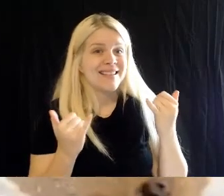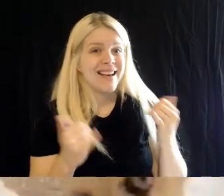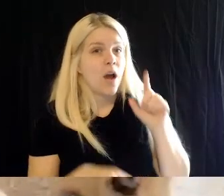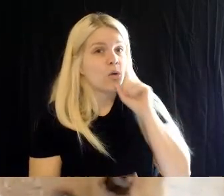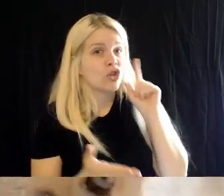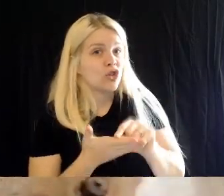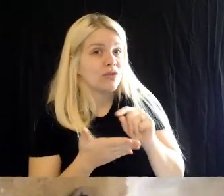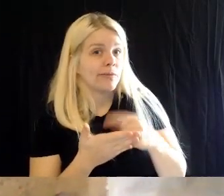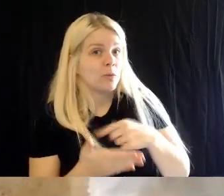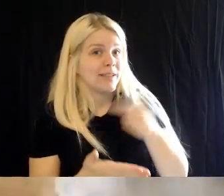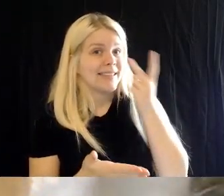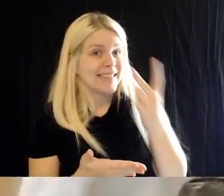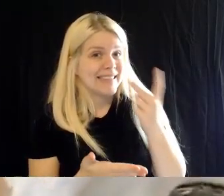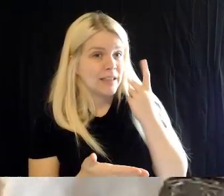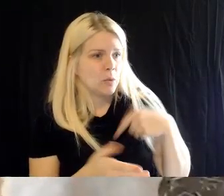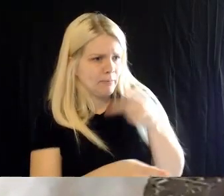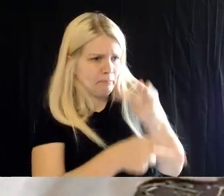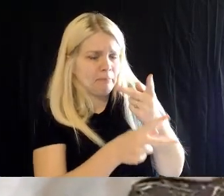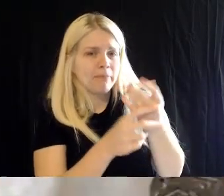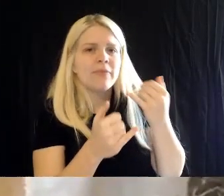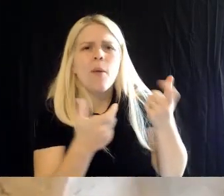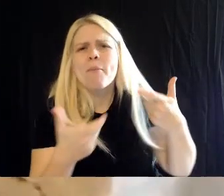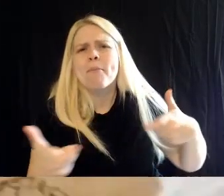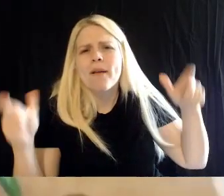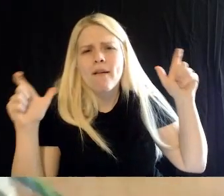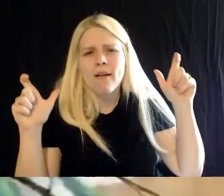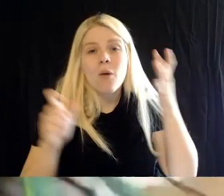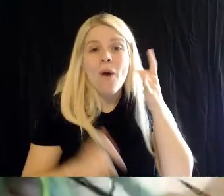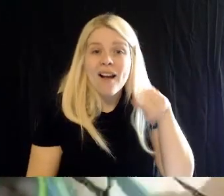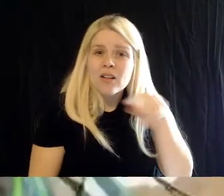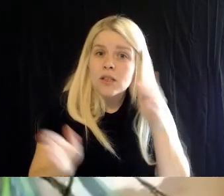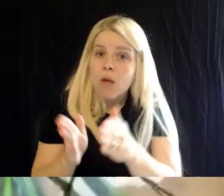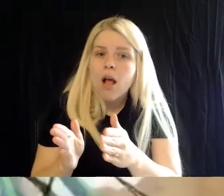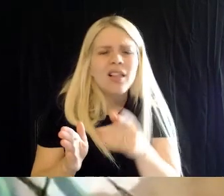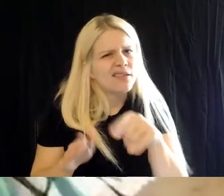That's because they usually live in the wild, and it makes it easier